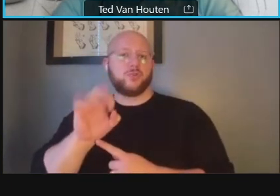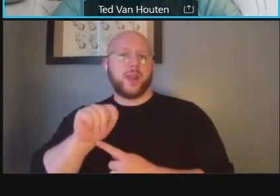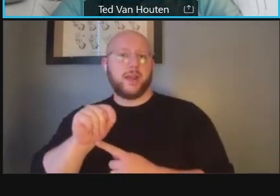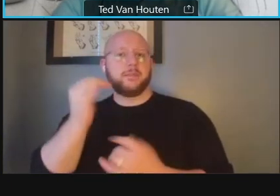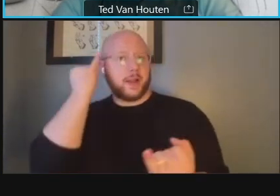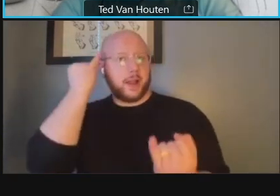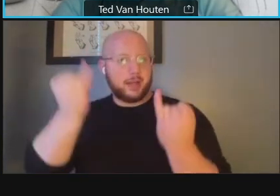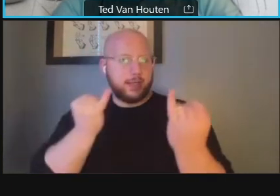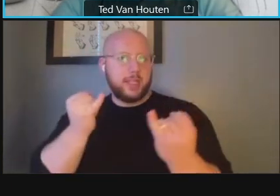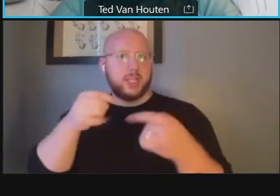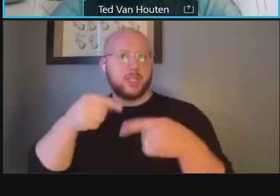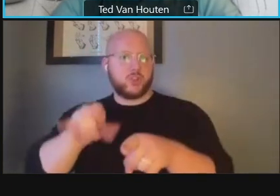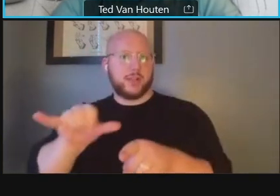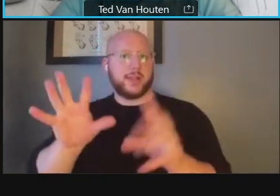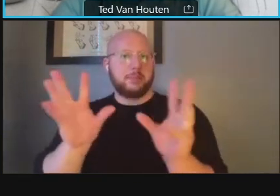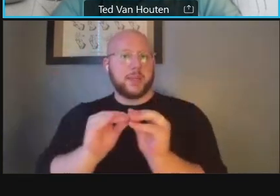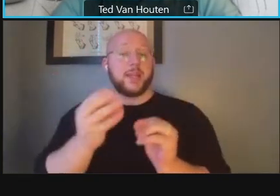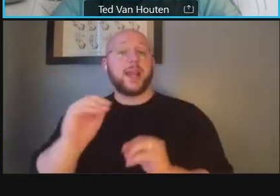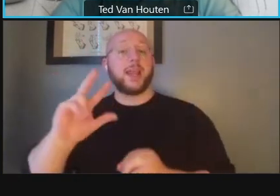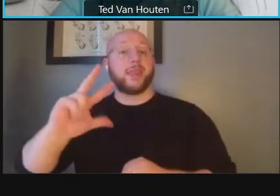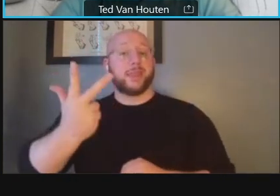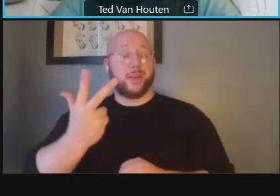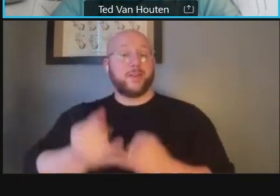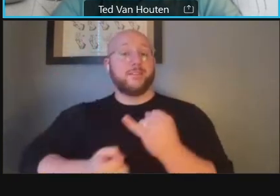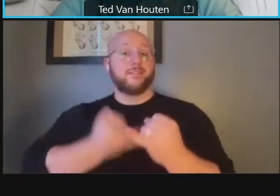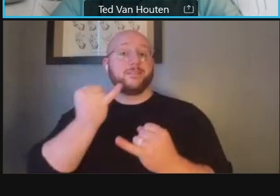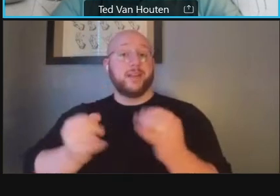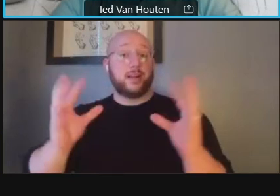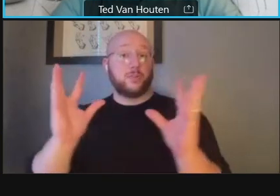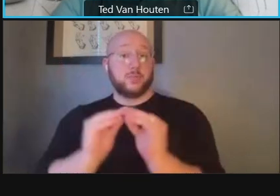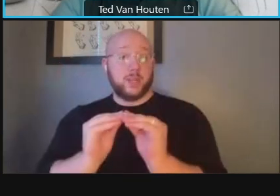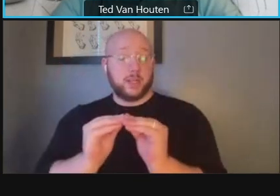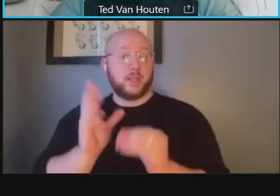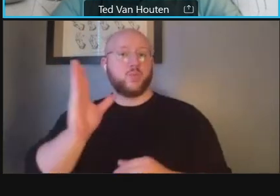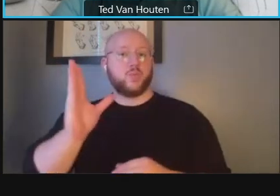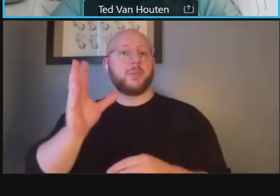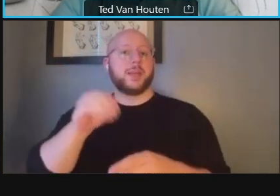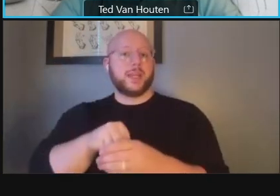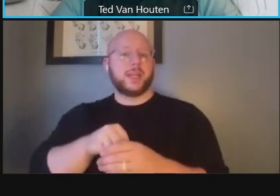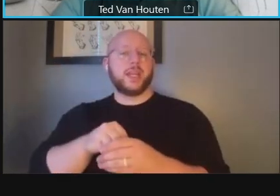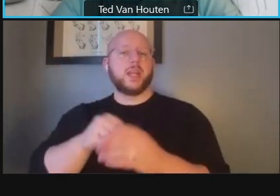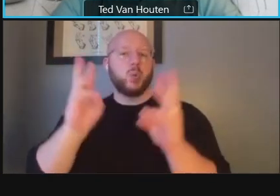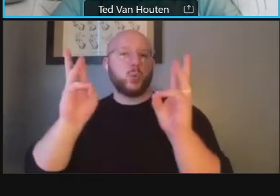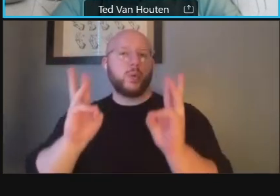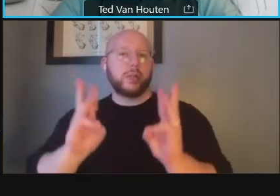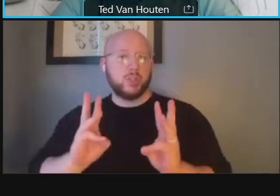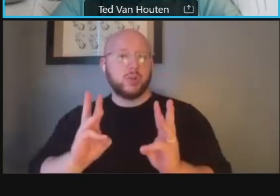and then the third and final public meeting will be in uh winter again probably maybe february